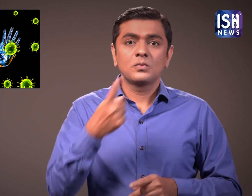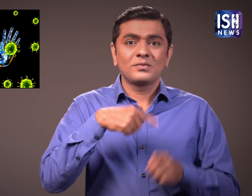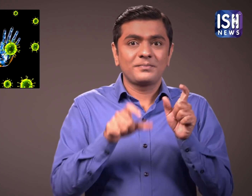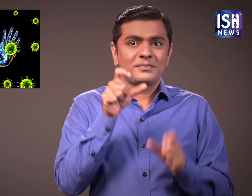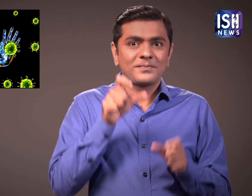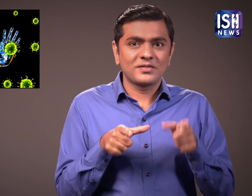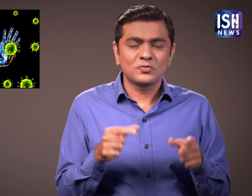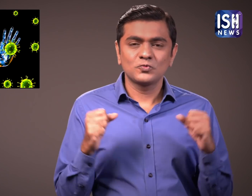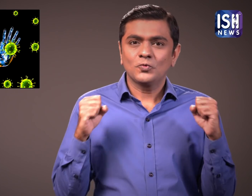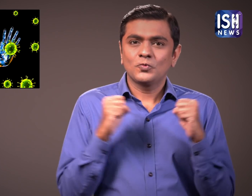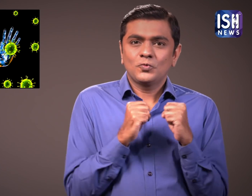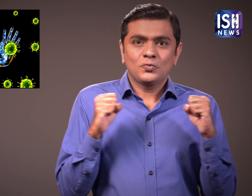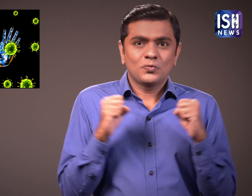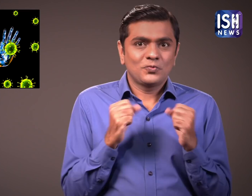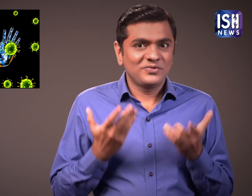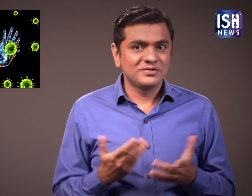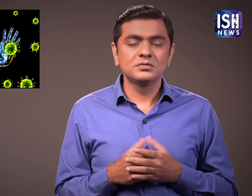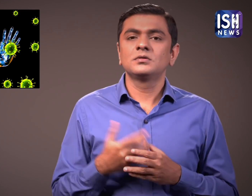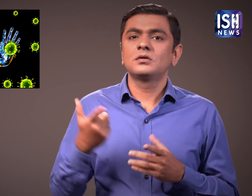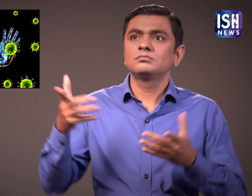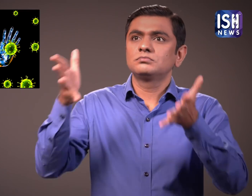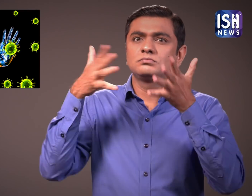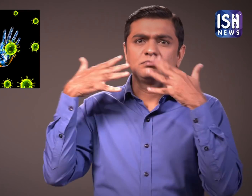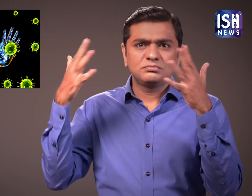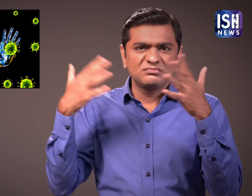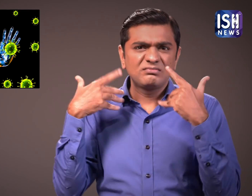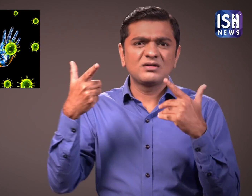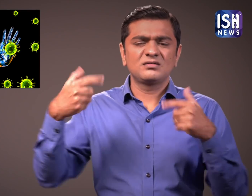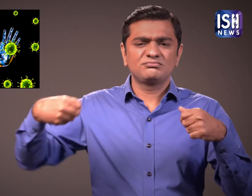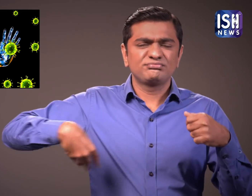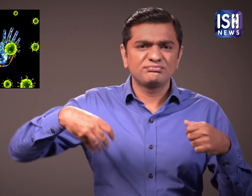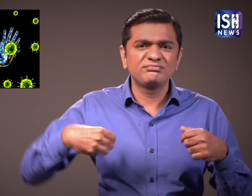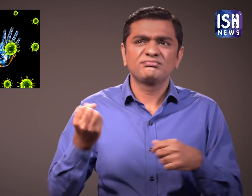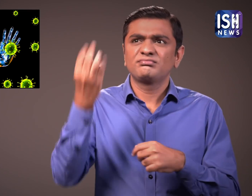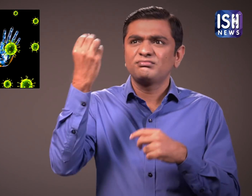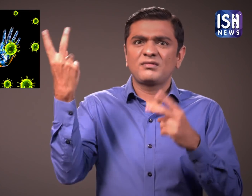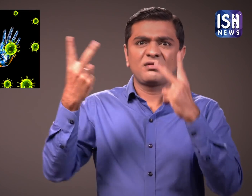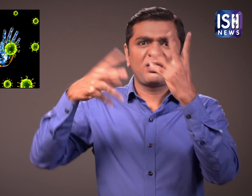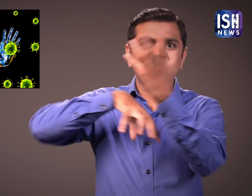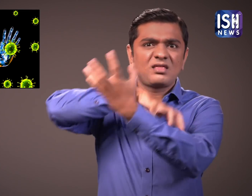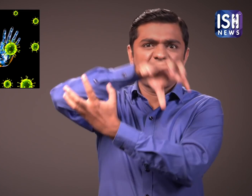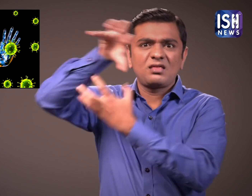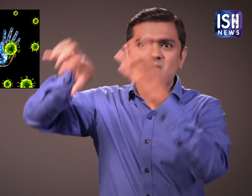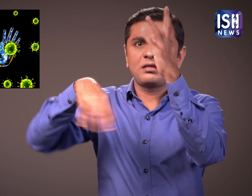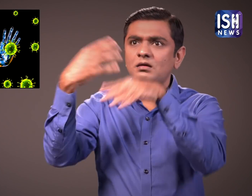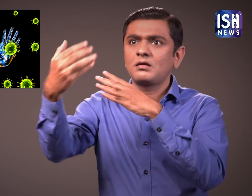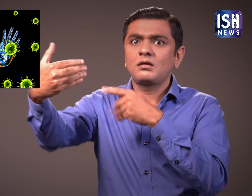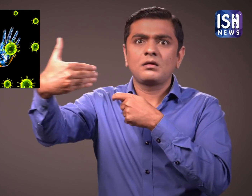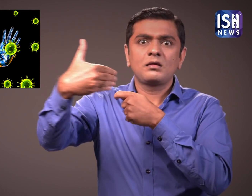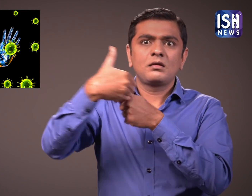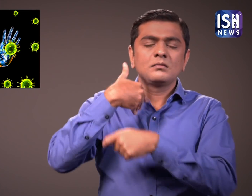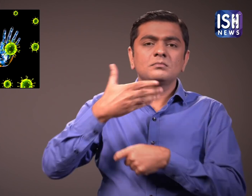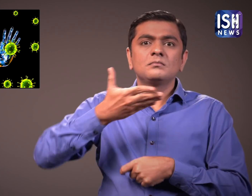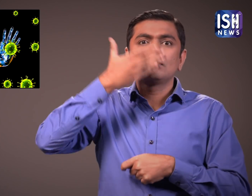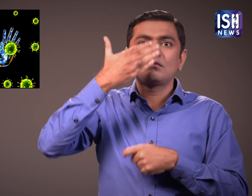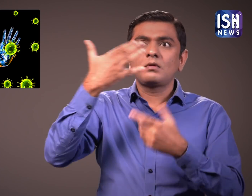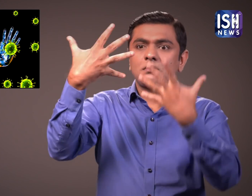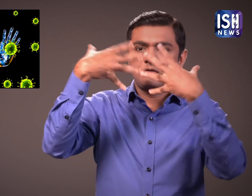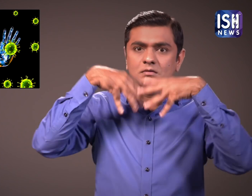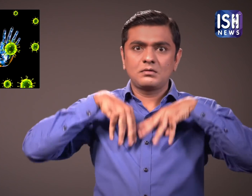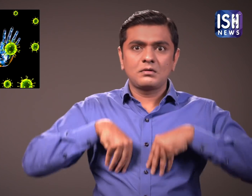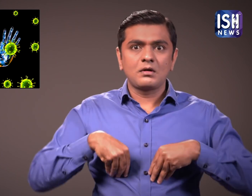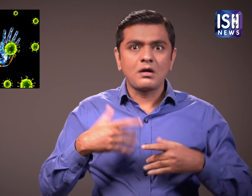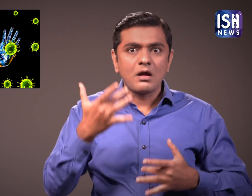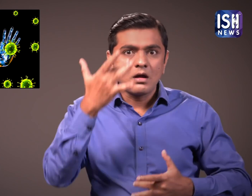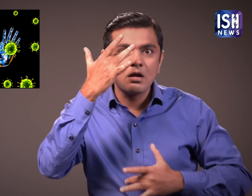In winter due to the air pollution, you may fall sick.